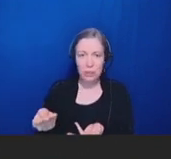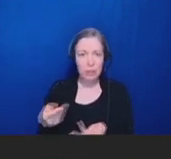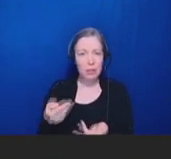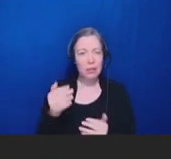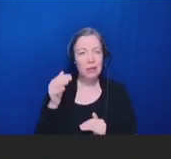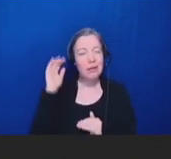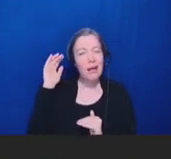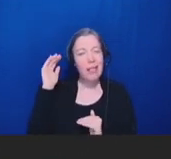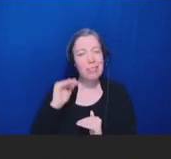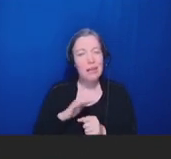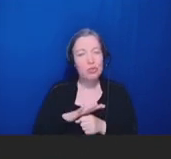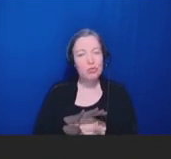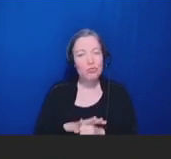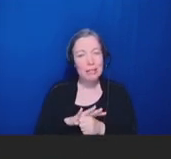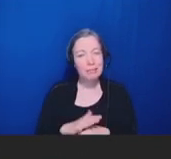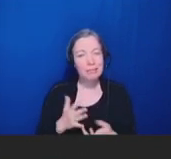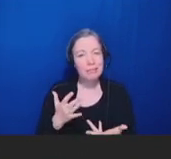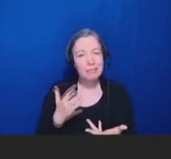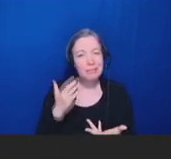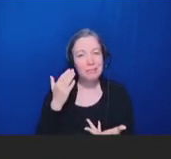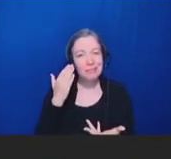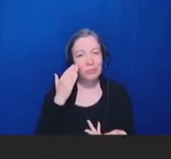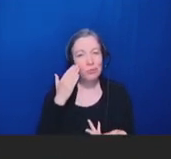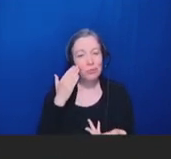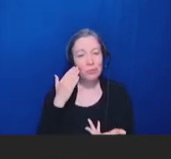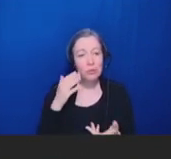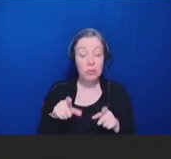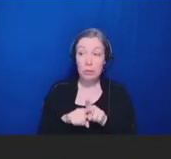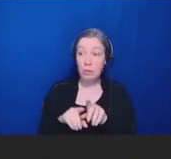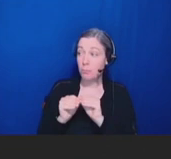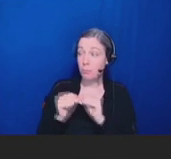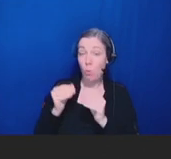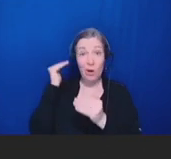And then also, kind of looking on the adult side and asking how we can better leverage